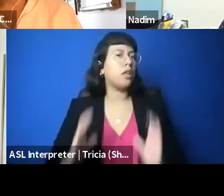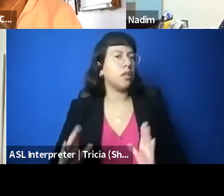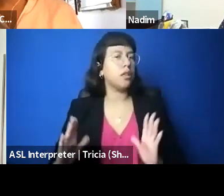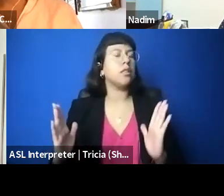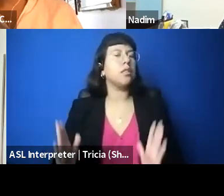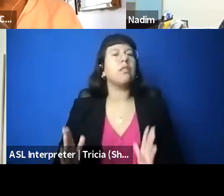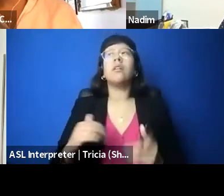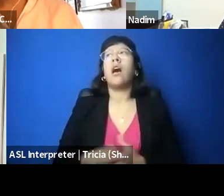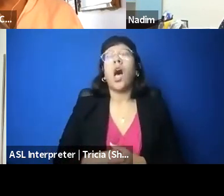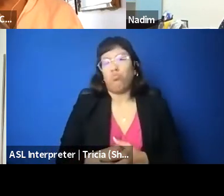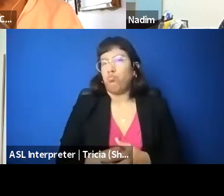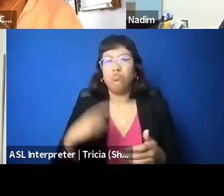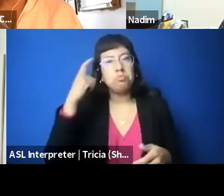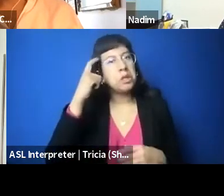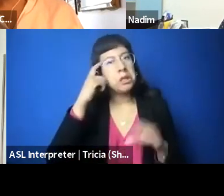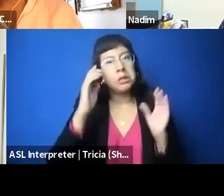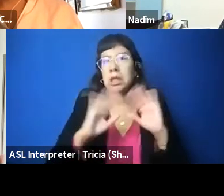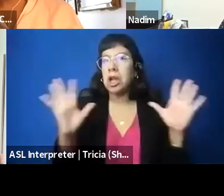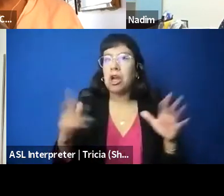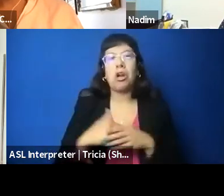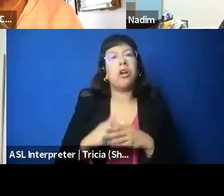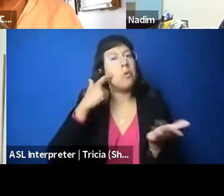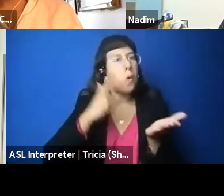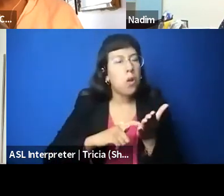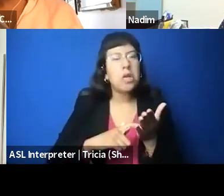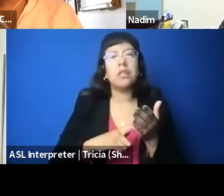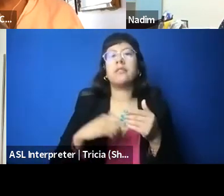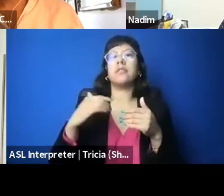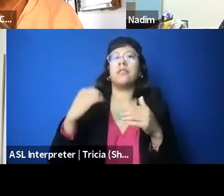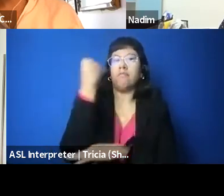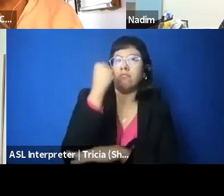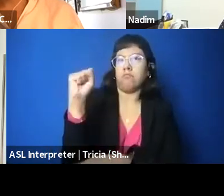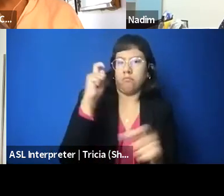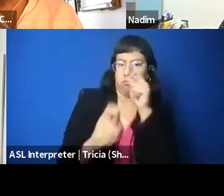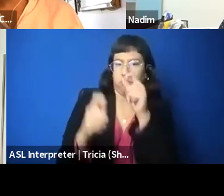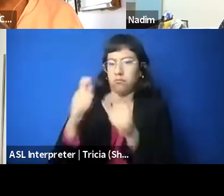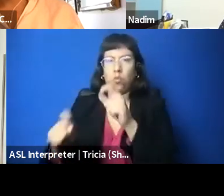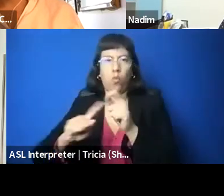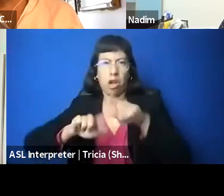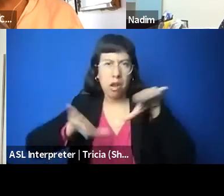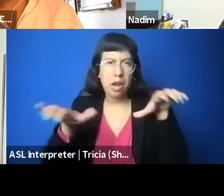You know, where change is happening, where were, where the activism was was also where the suppression was.